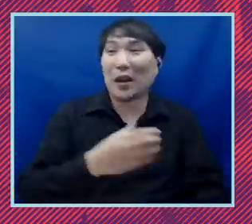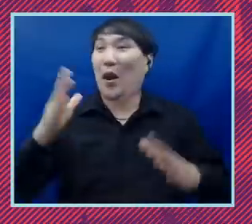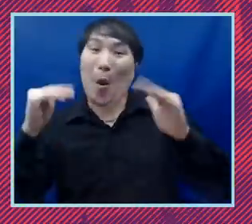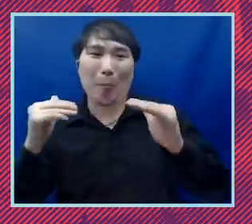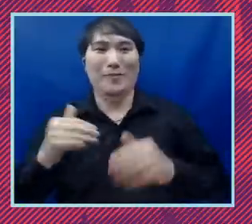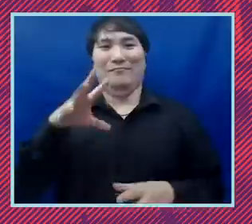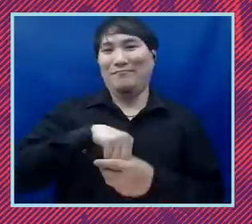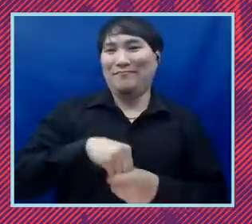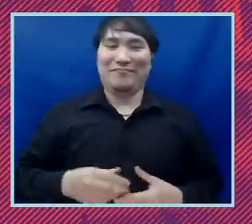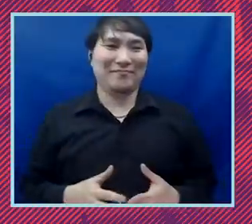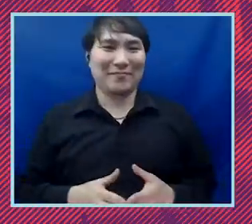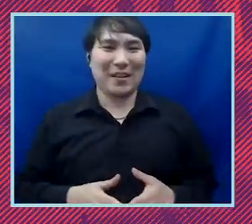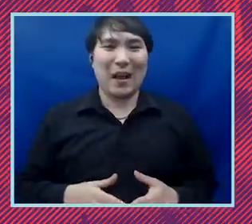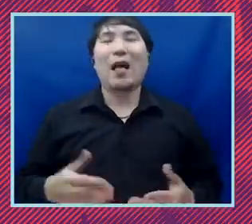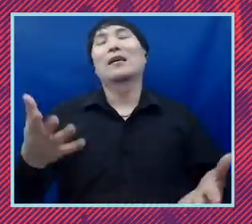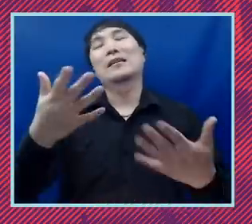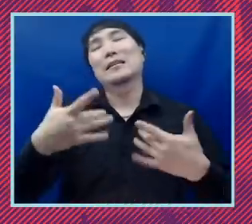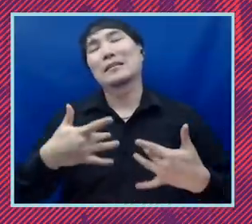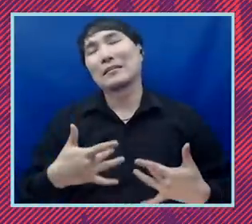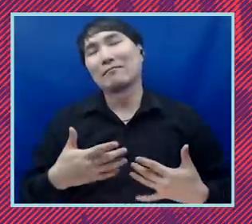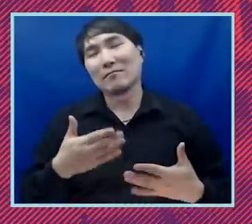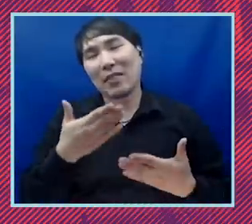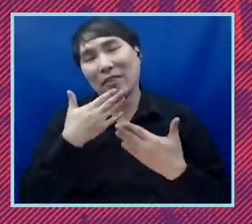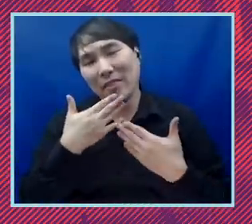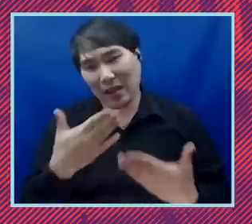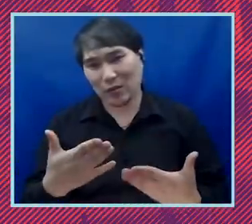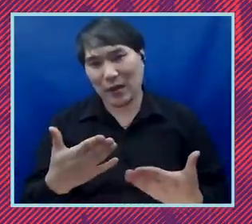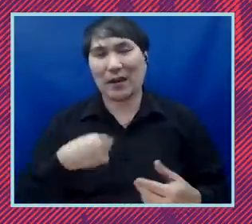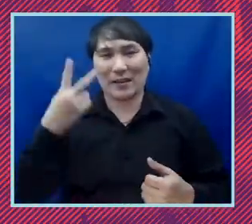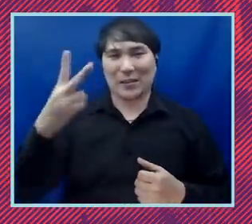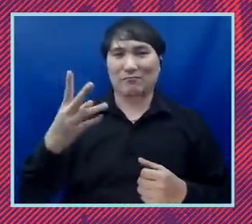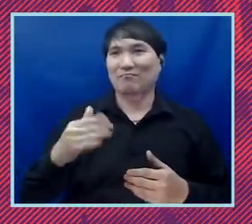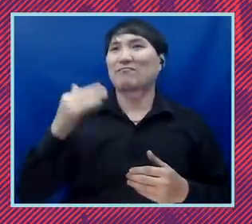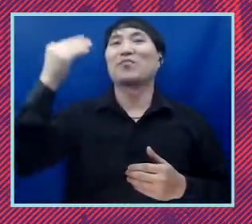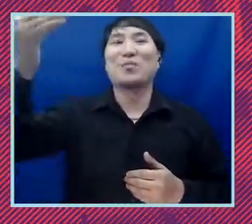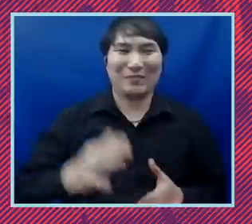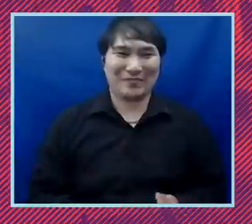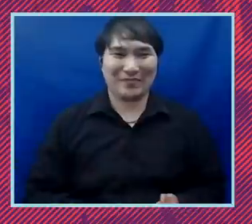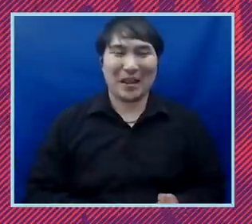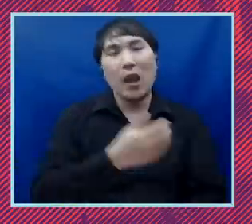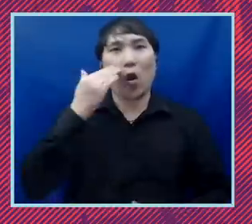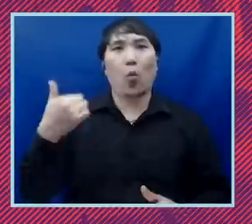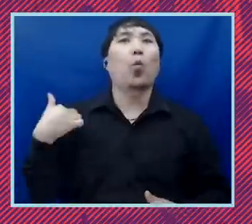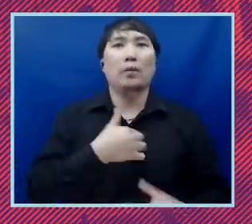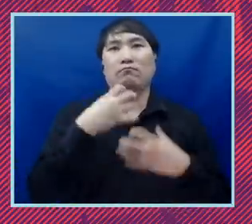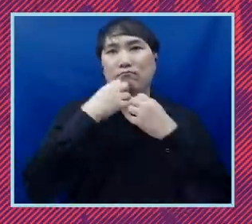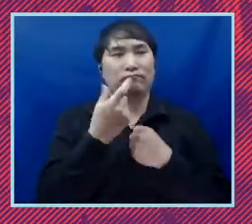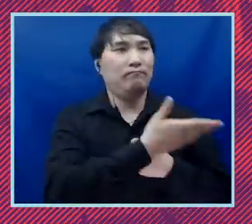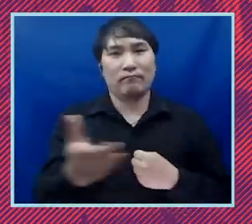and a sincere thanks and we'll see you on the other side be safe know that we care and